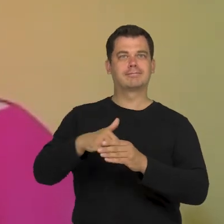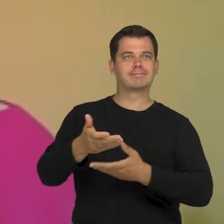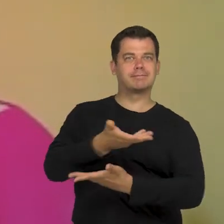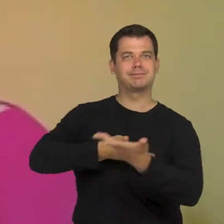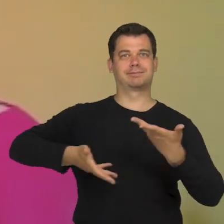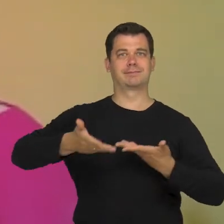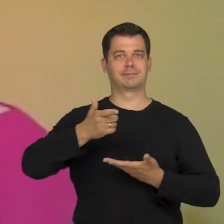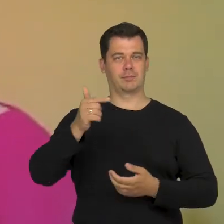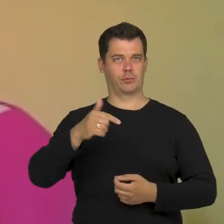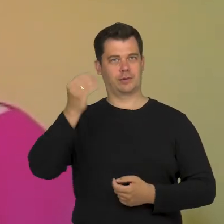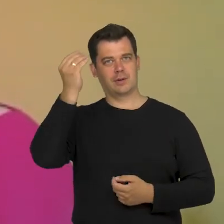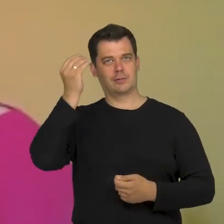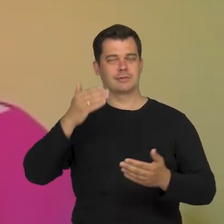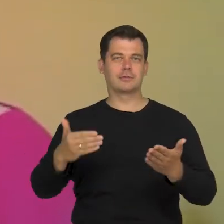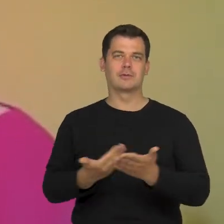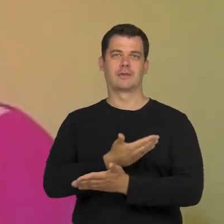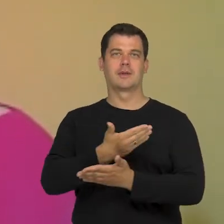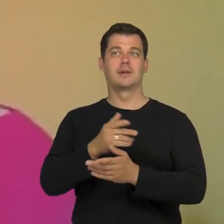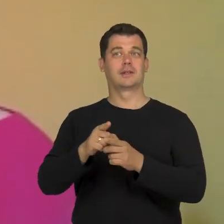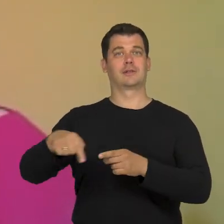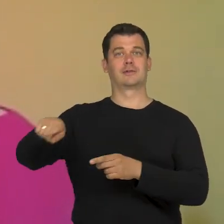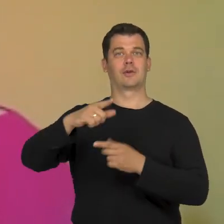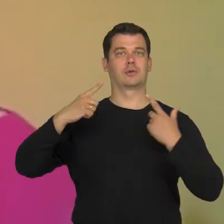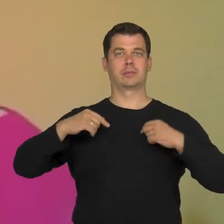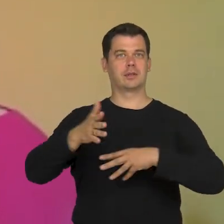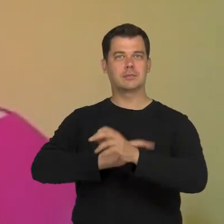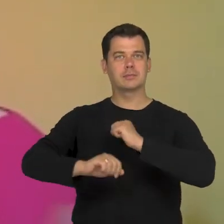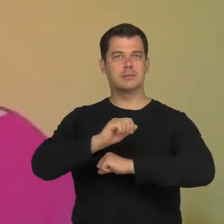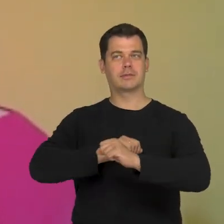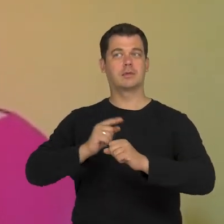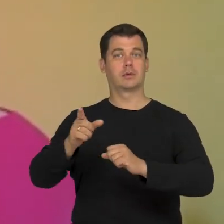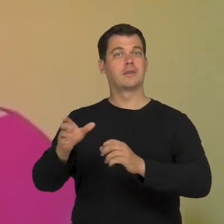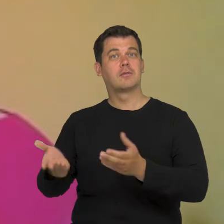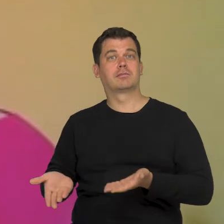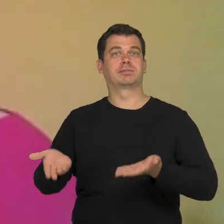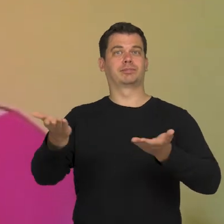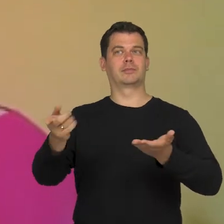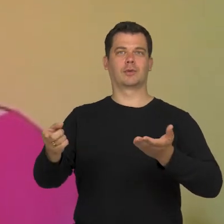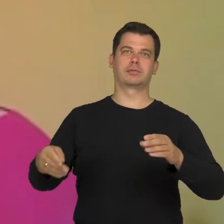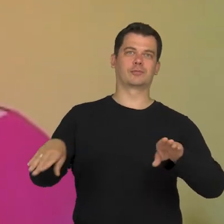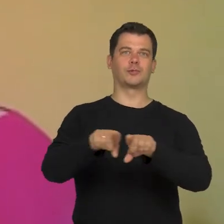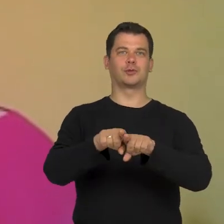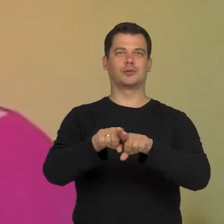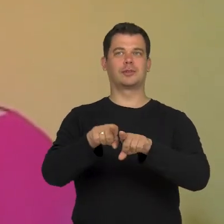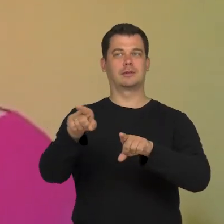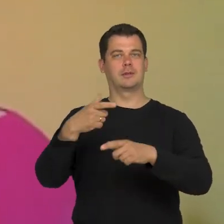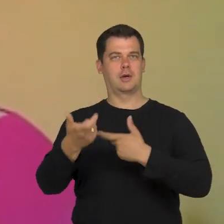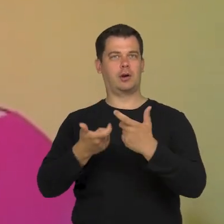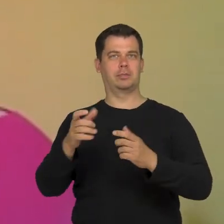and that people with disabilities, artists with disabilities, form a group